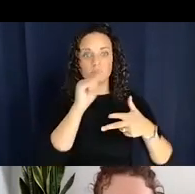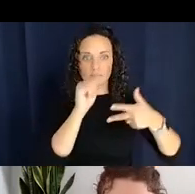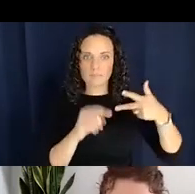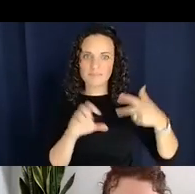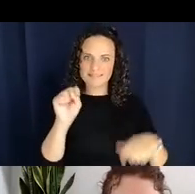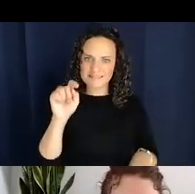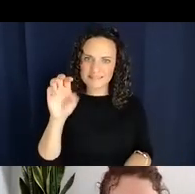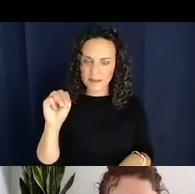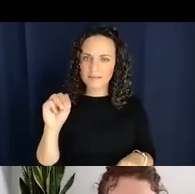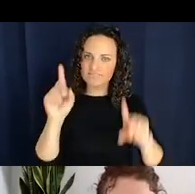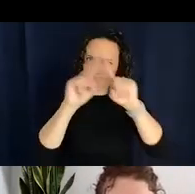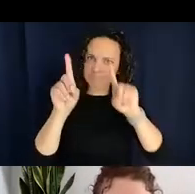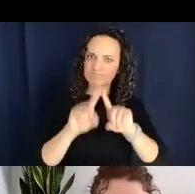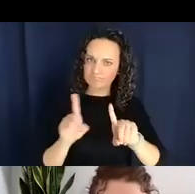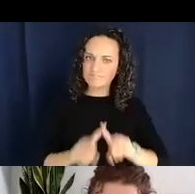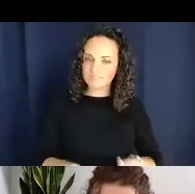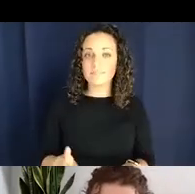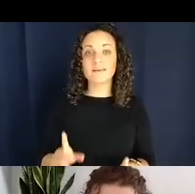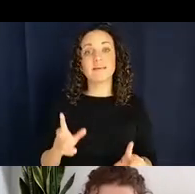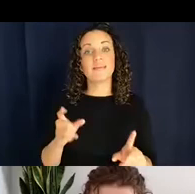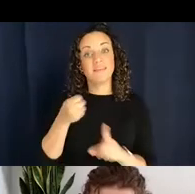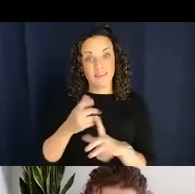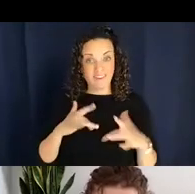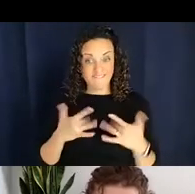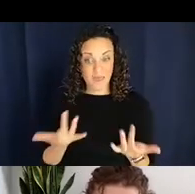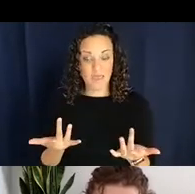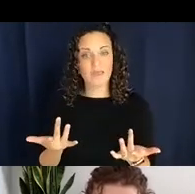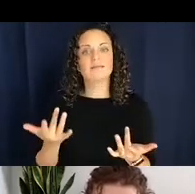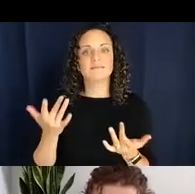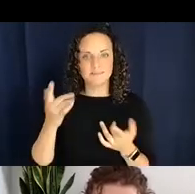that the event structure is different as well. So I’m dropping it versus I’m carrying